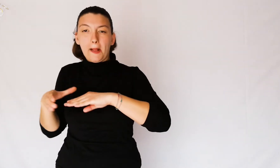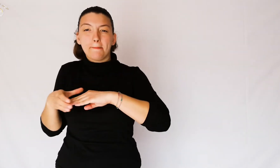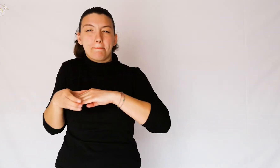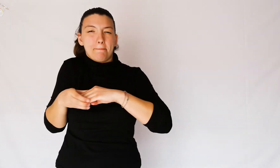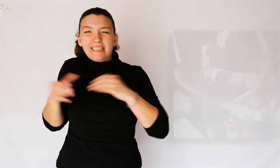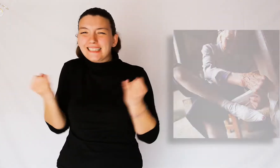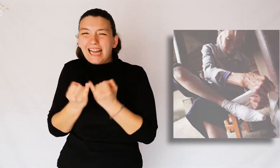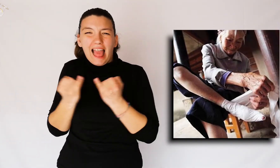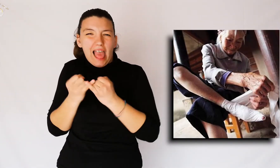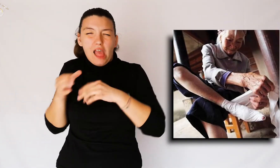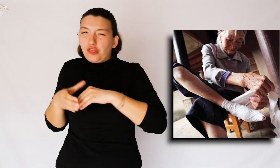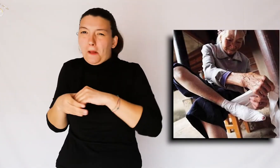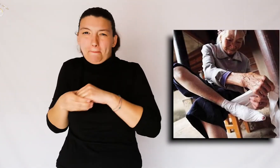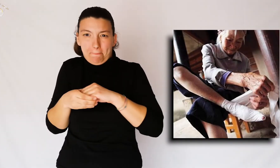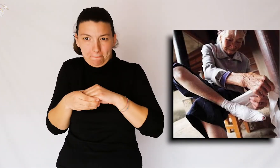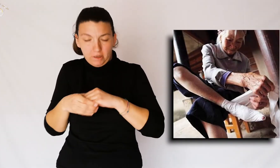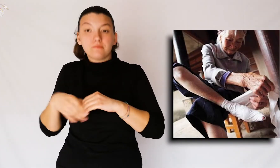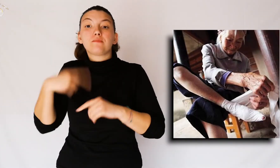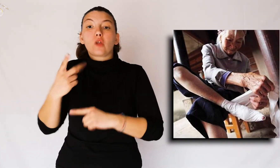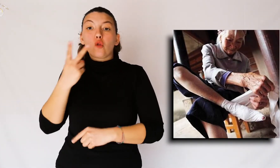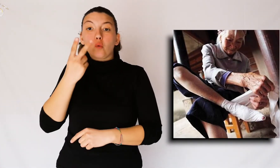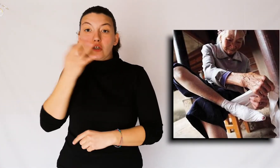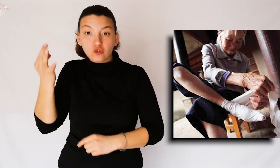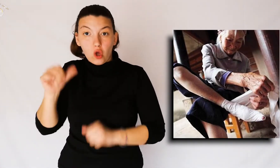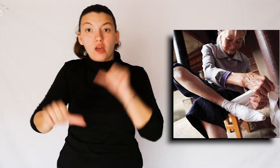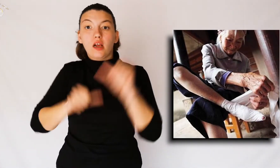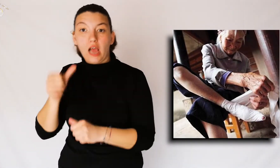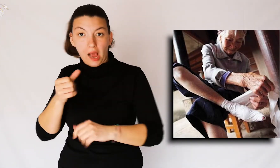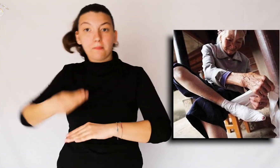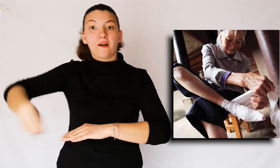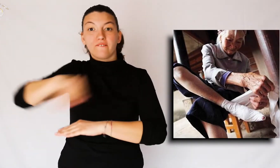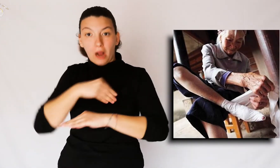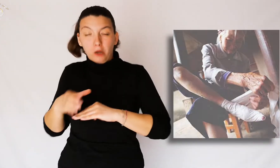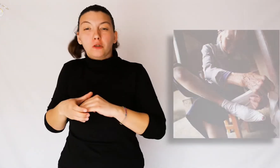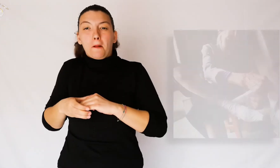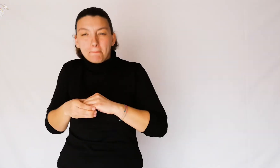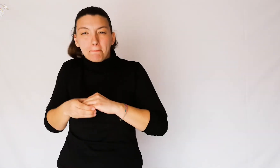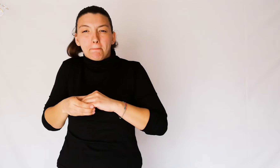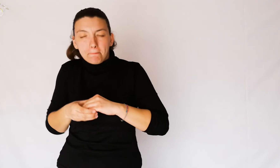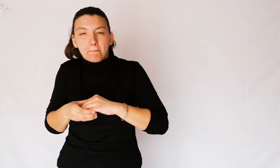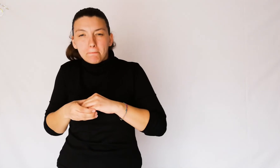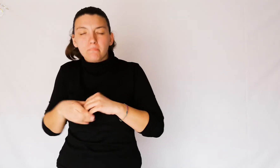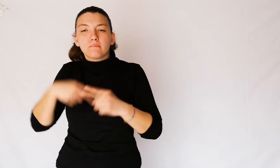so as to tighten them and every two days the band was changed.